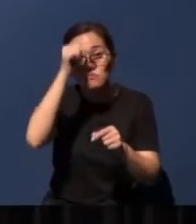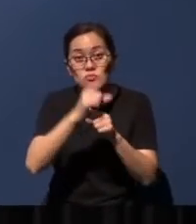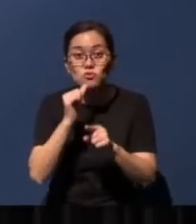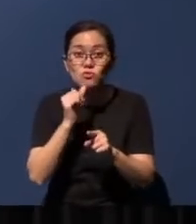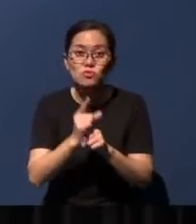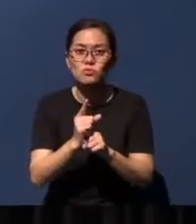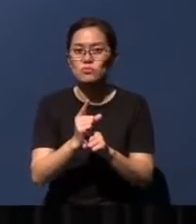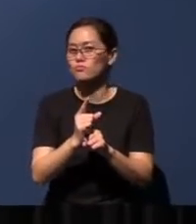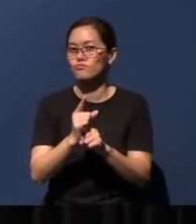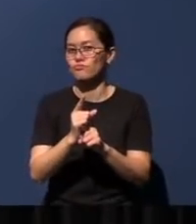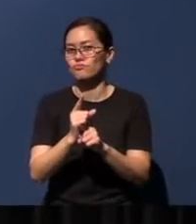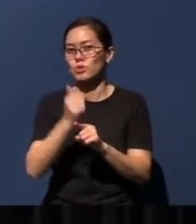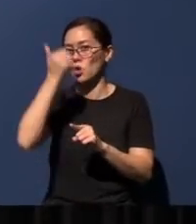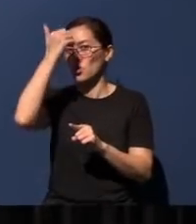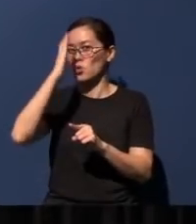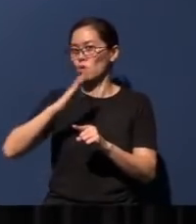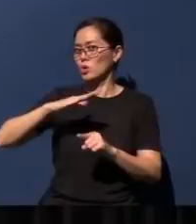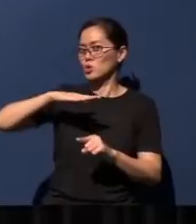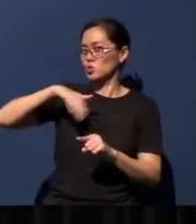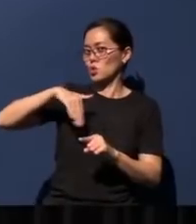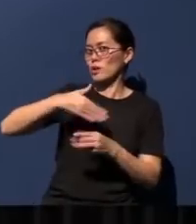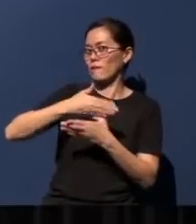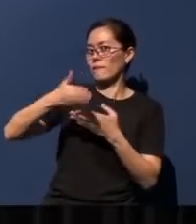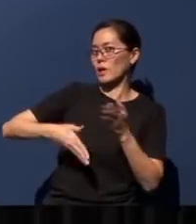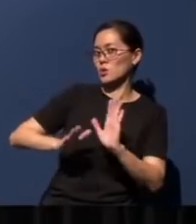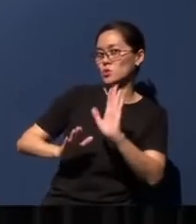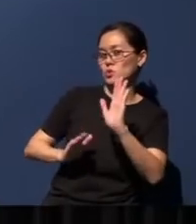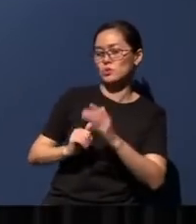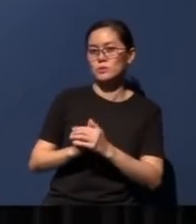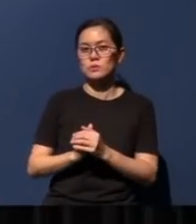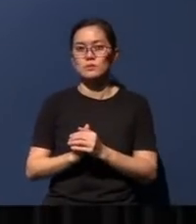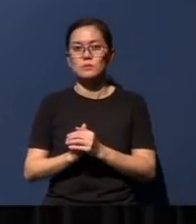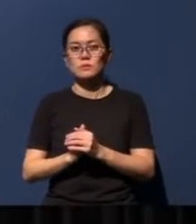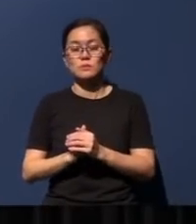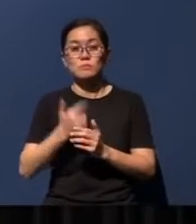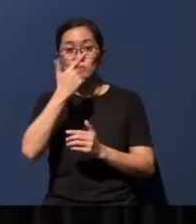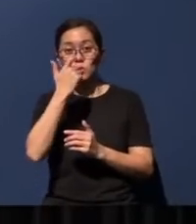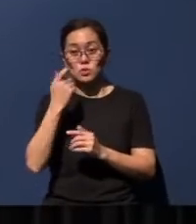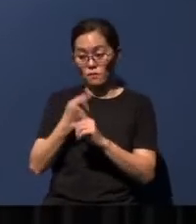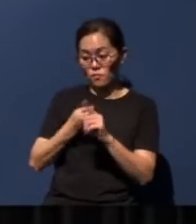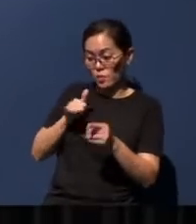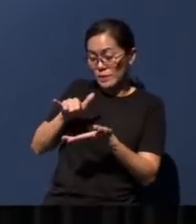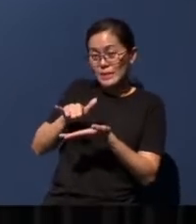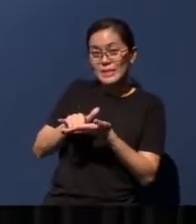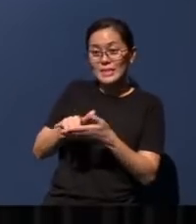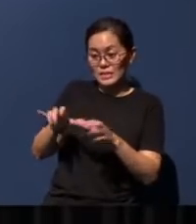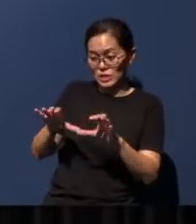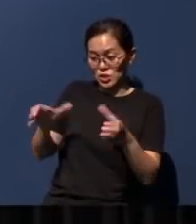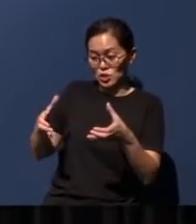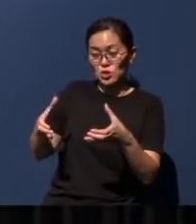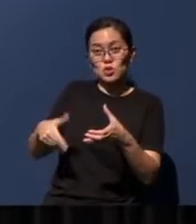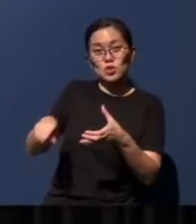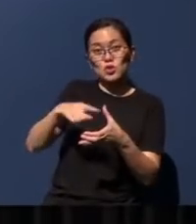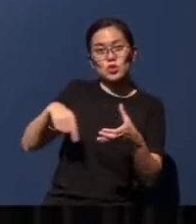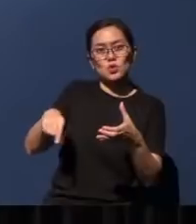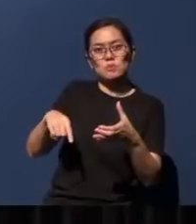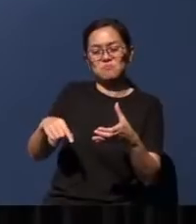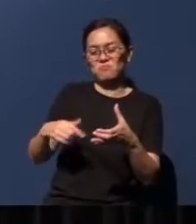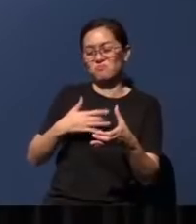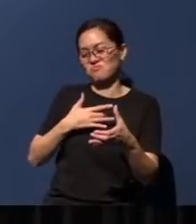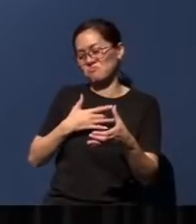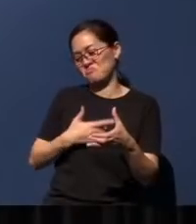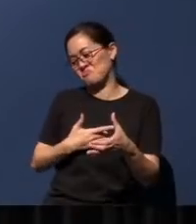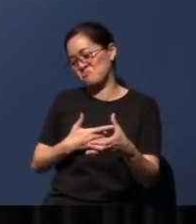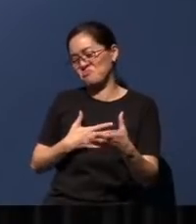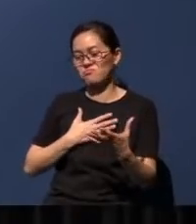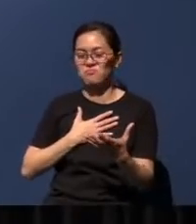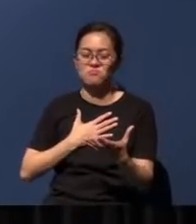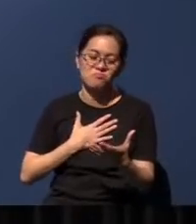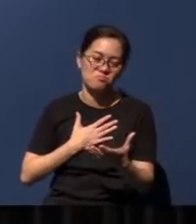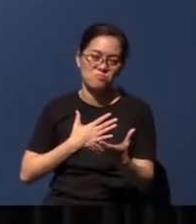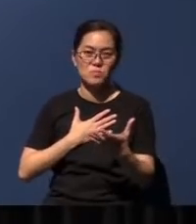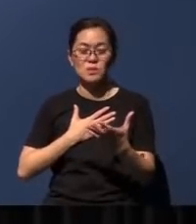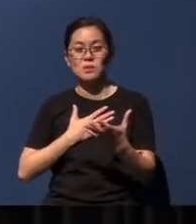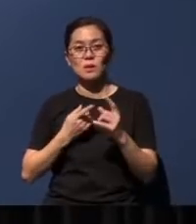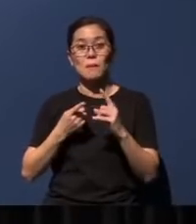God was not done with them. For out of this motley crew of dejected, discouraged but faithful ones